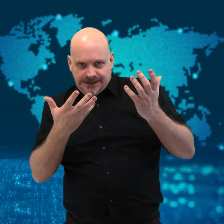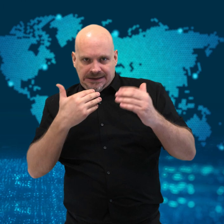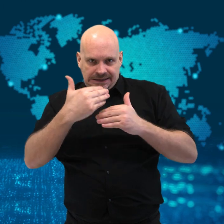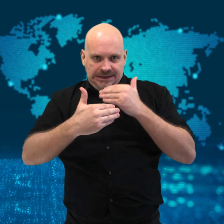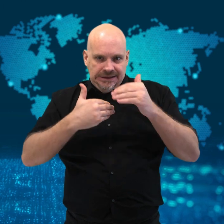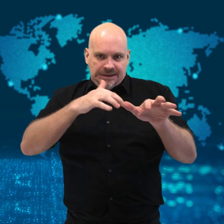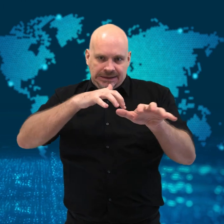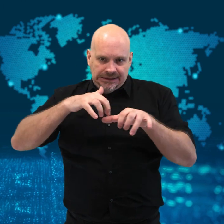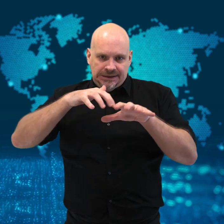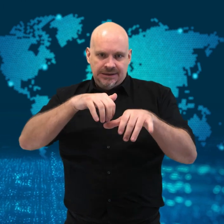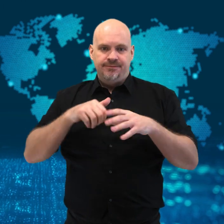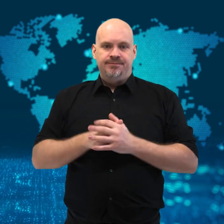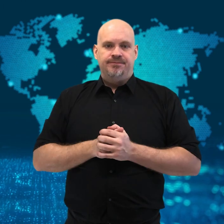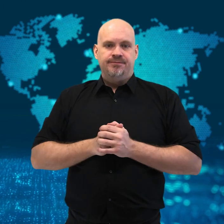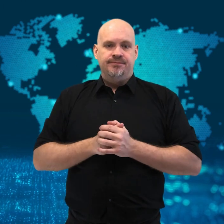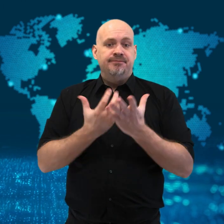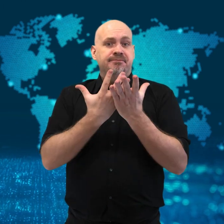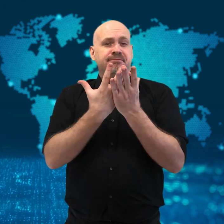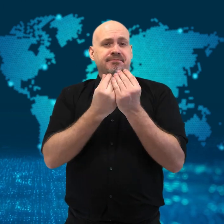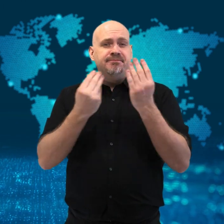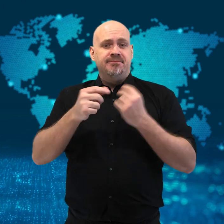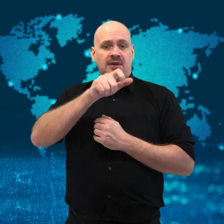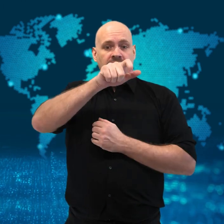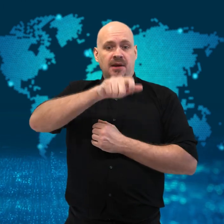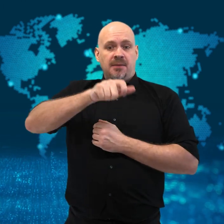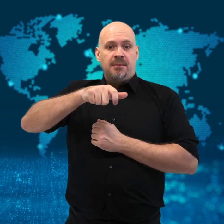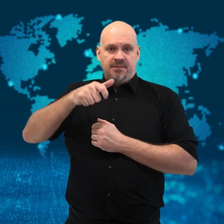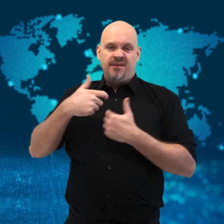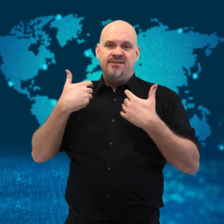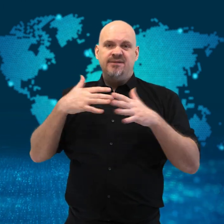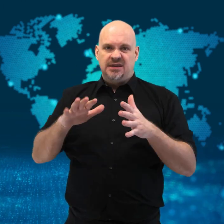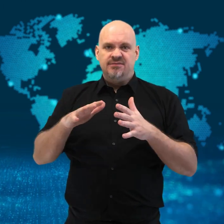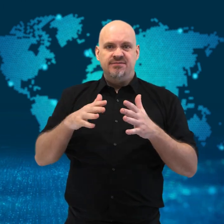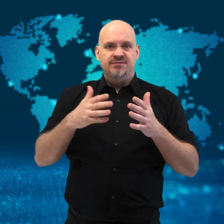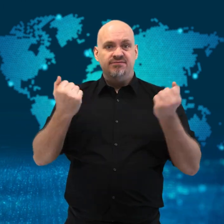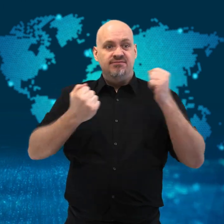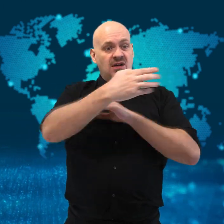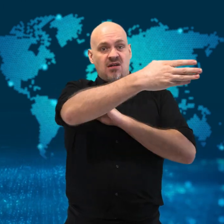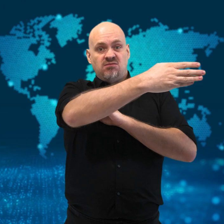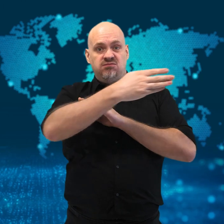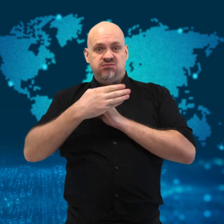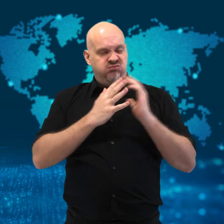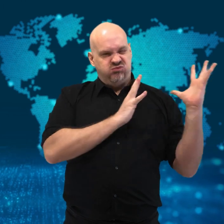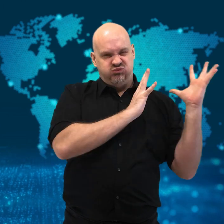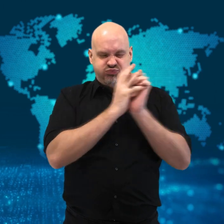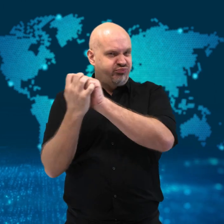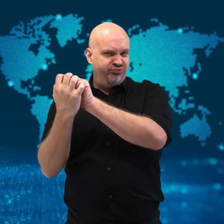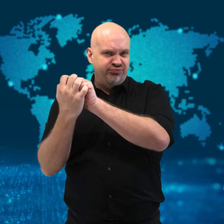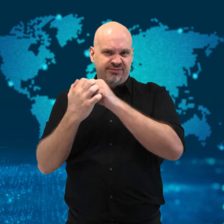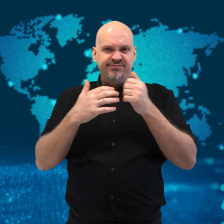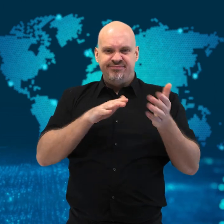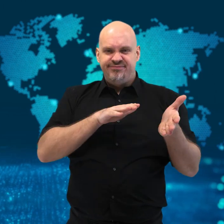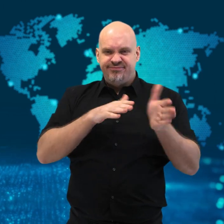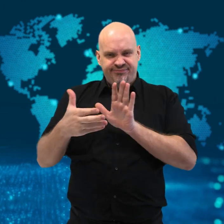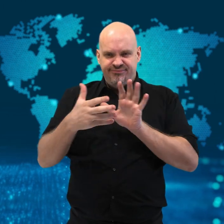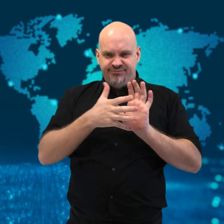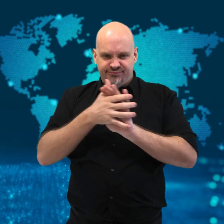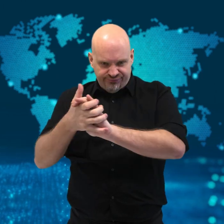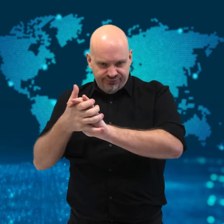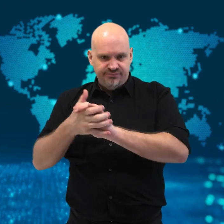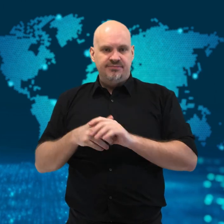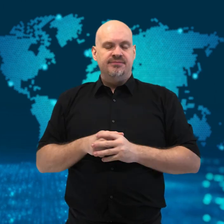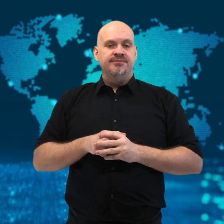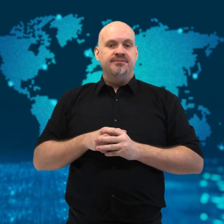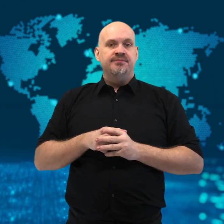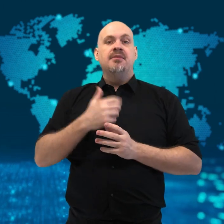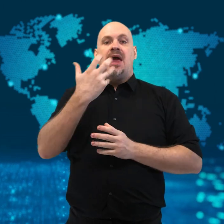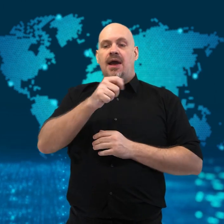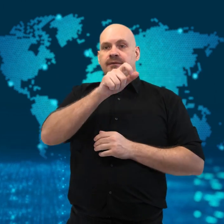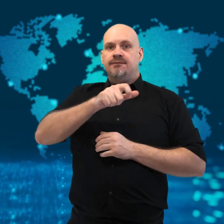Many passengers were crushed in the train cars by the truck before